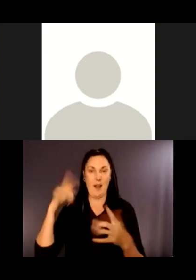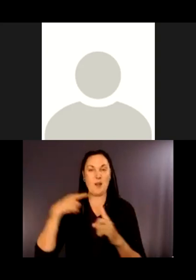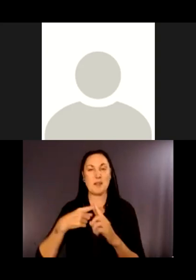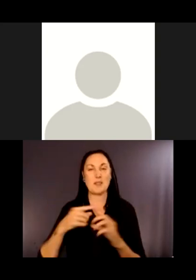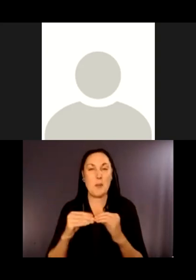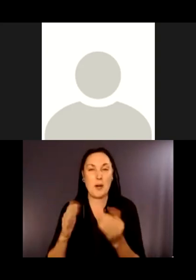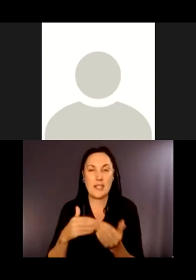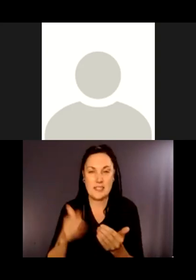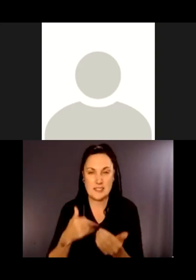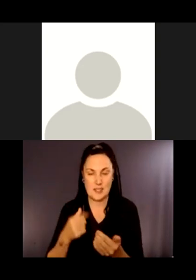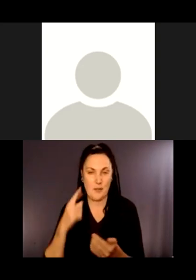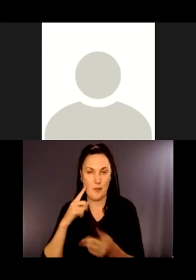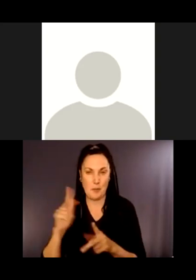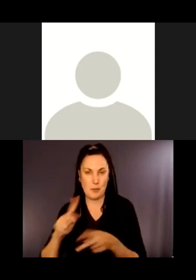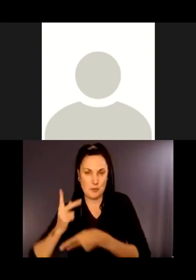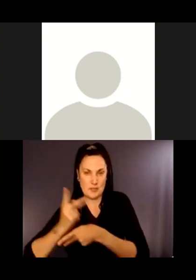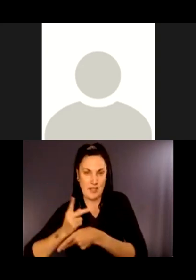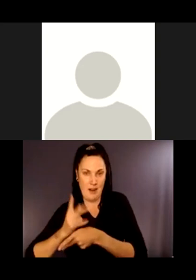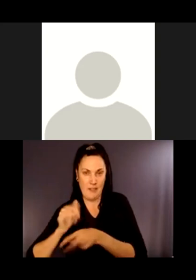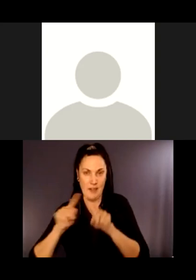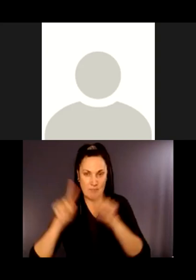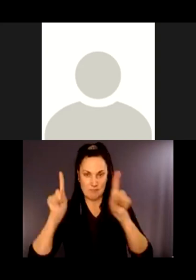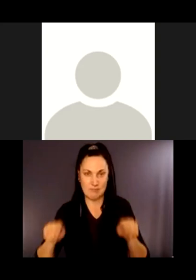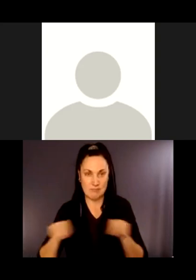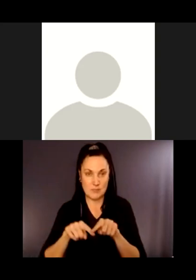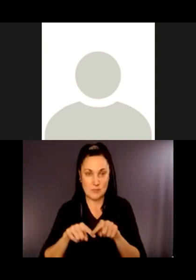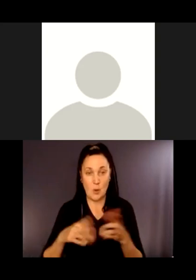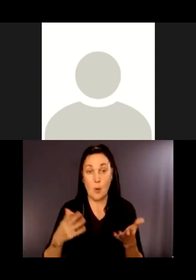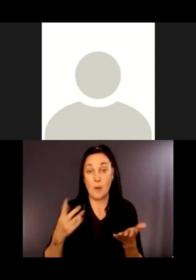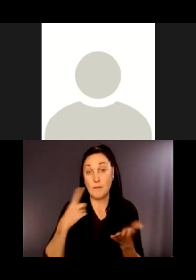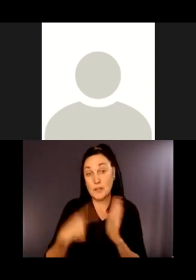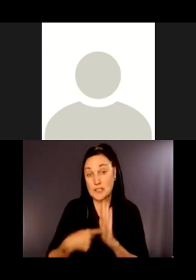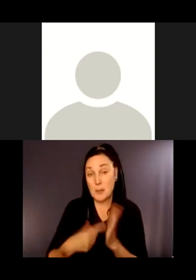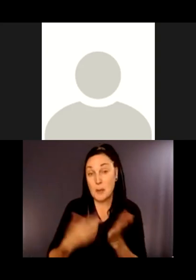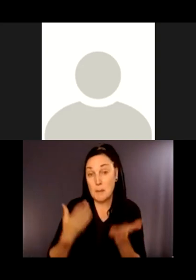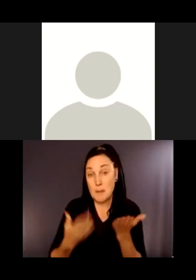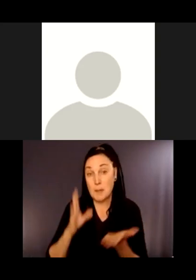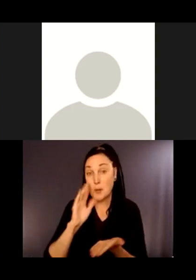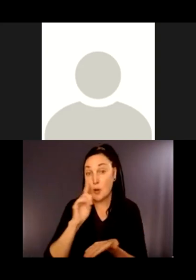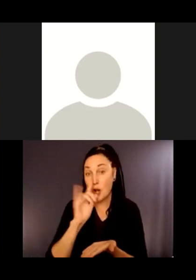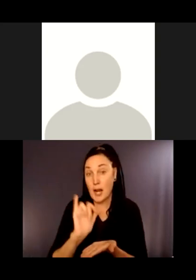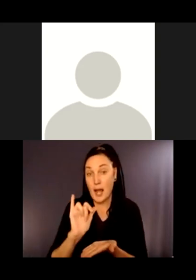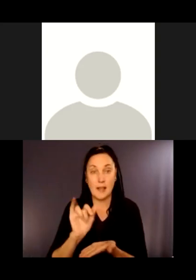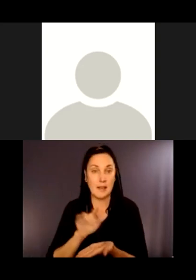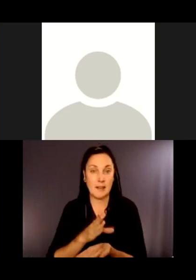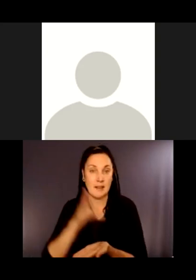So an example of what this restoration could look like is the picture on the right, which shows a kiosk with a horizontal